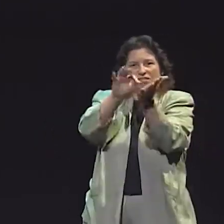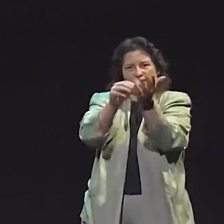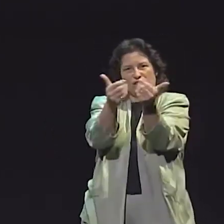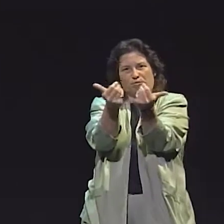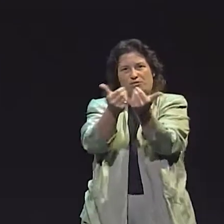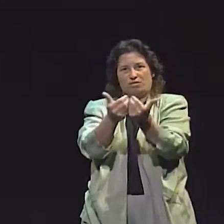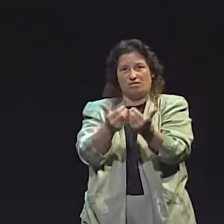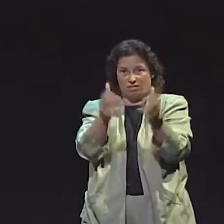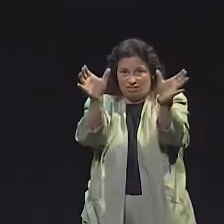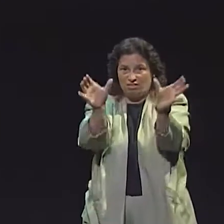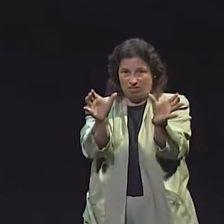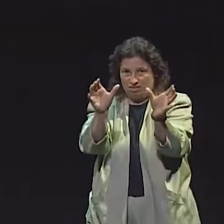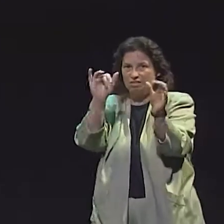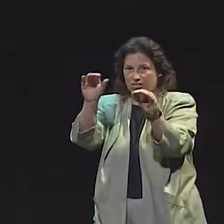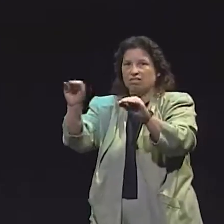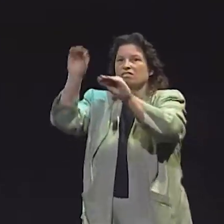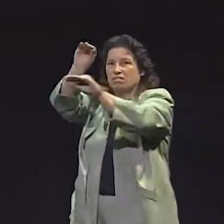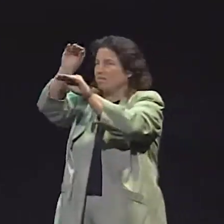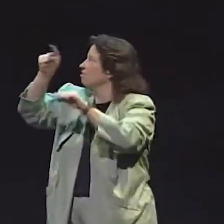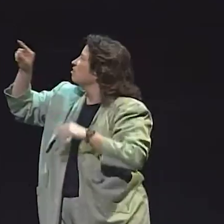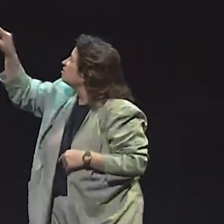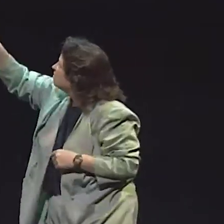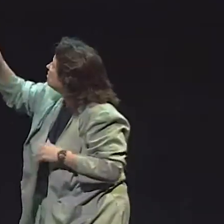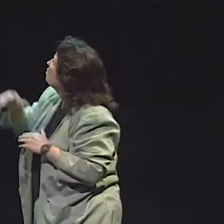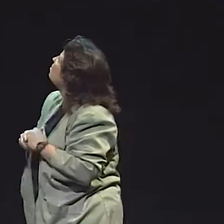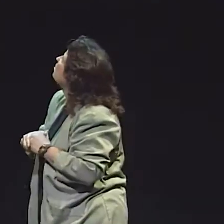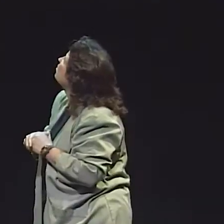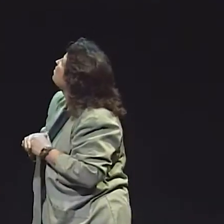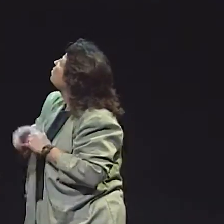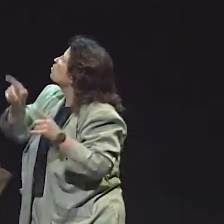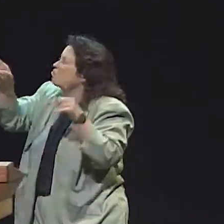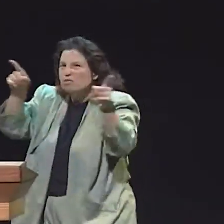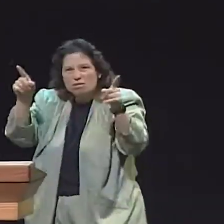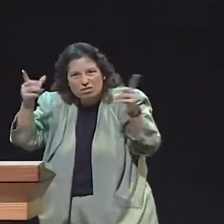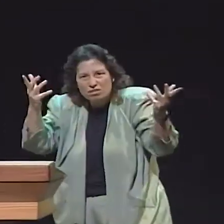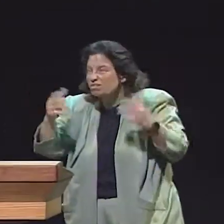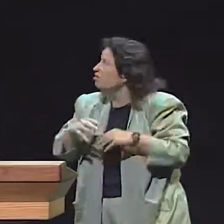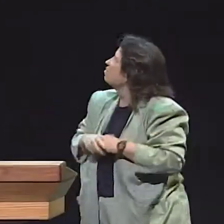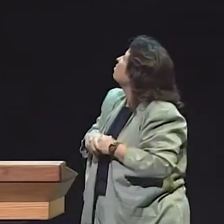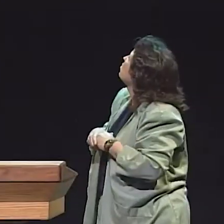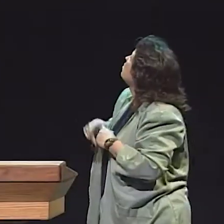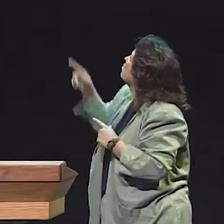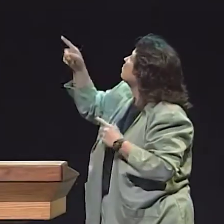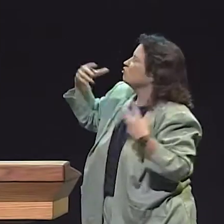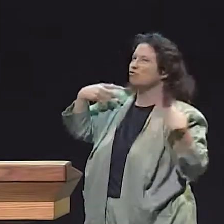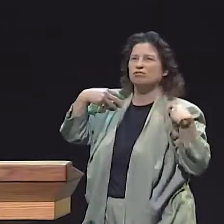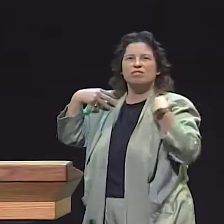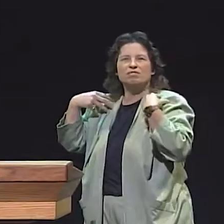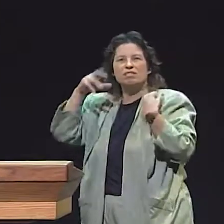THIS CLASSIFIER WOULD BE SEPARATELY CODED.